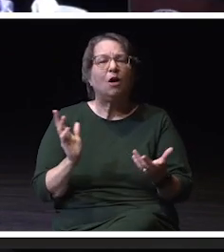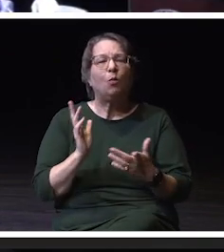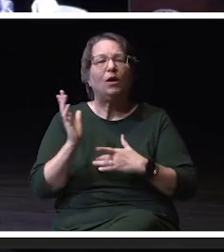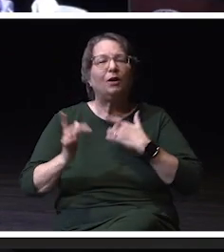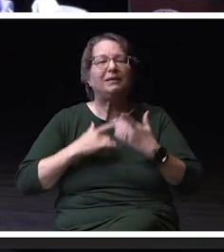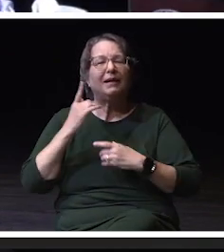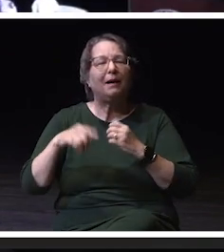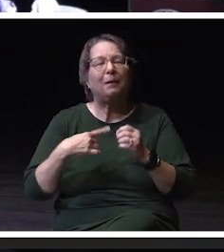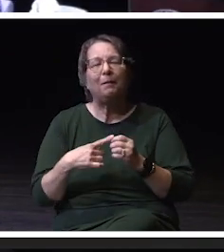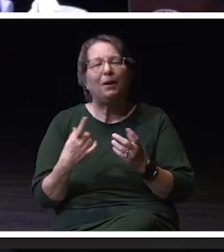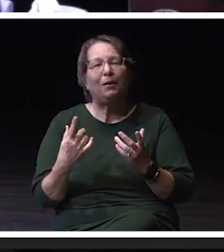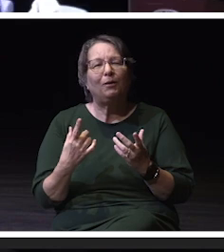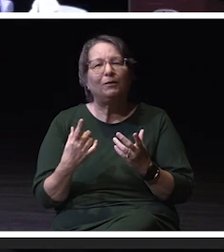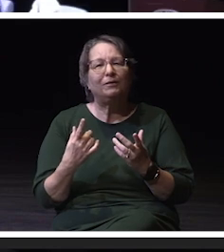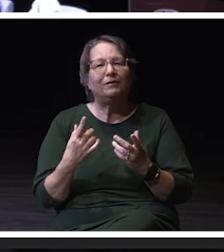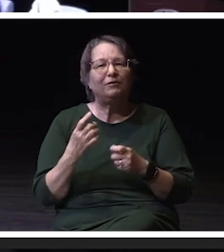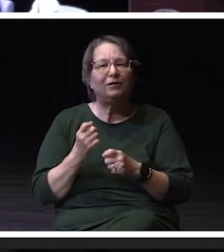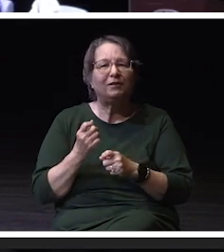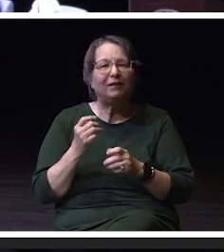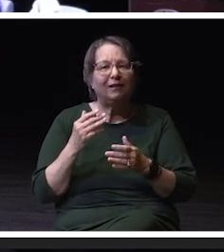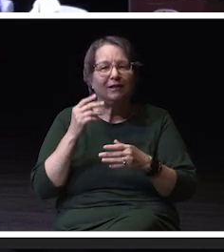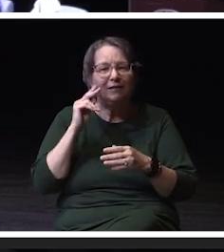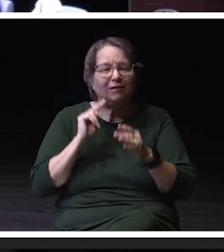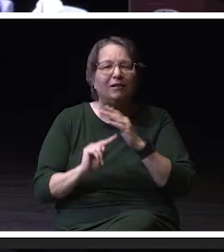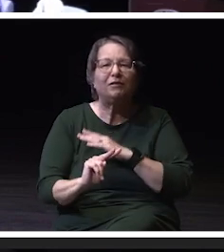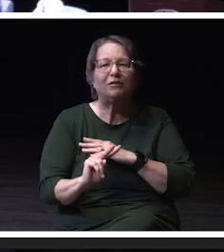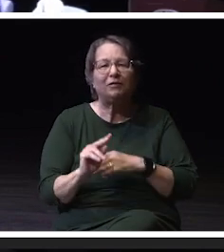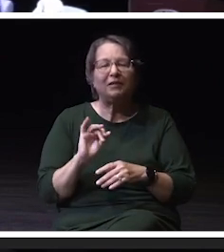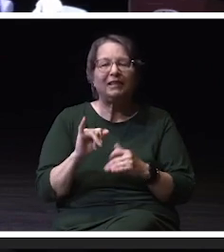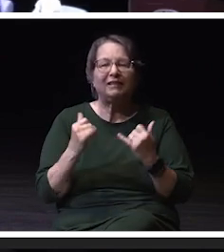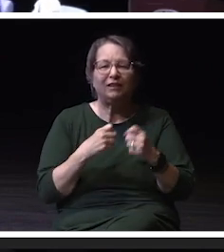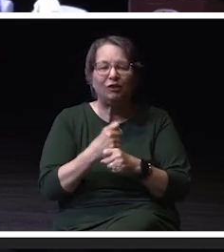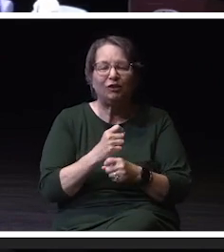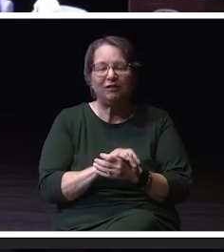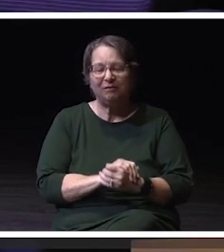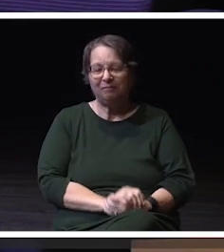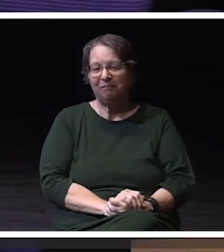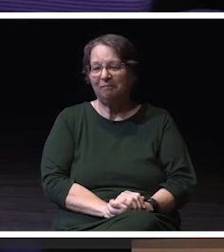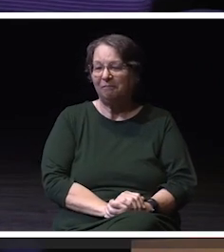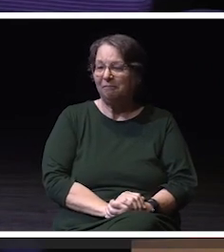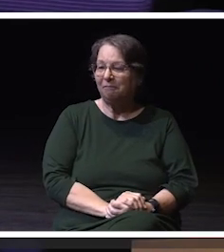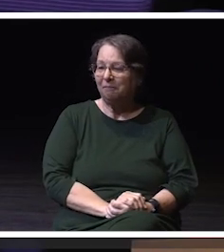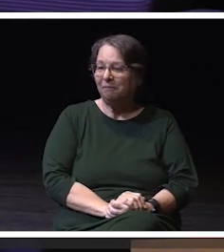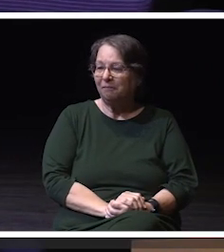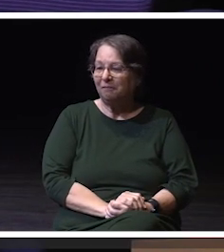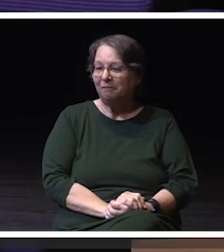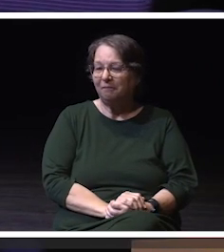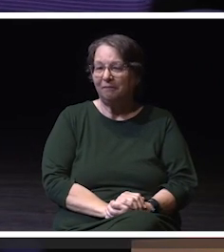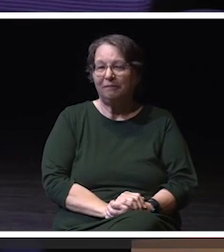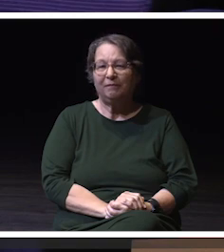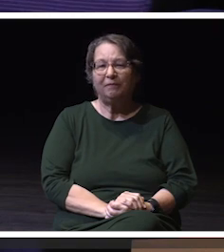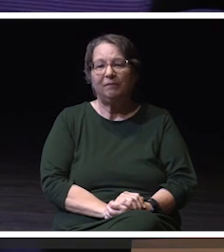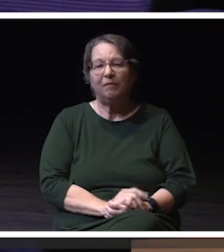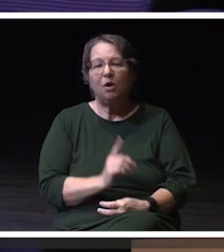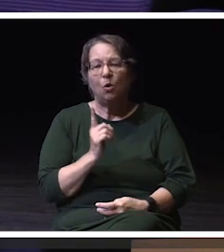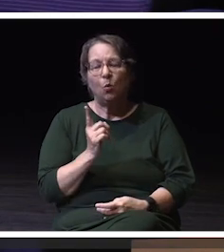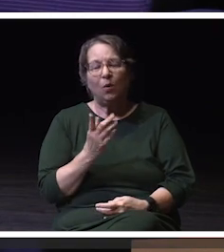in the upcoming academic year in your area that you lead? Sure. Thanks. One initiative that I'm really excited about